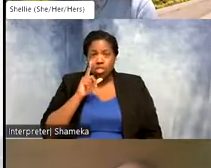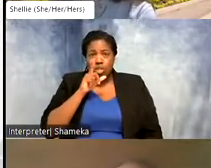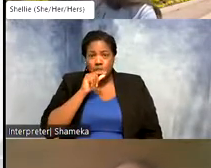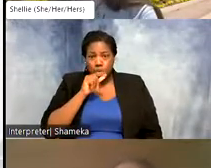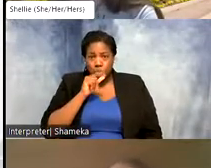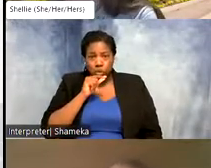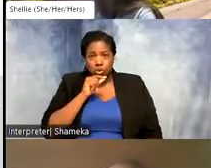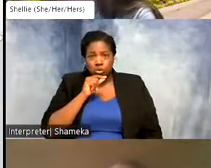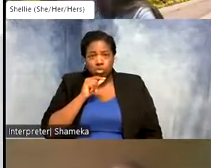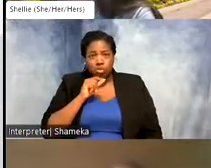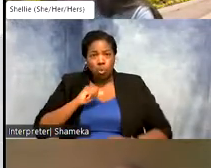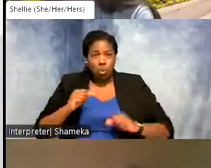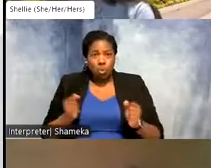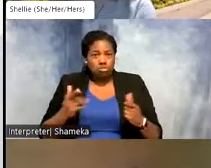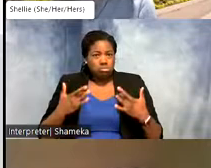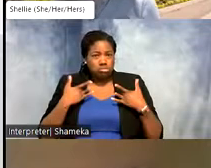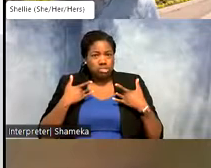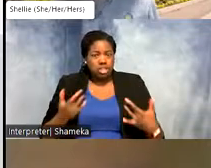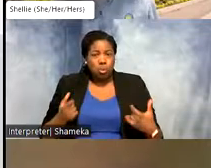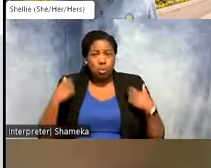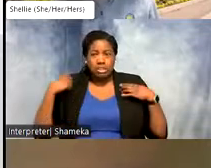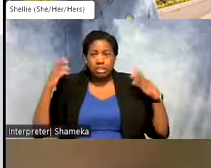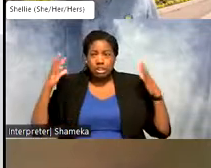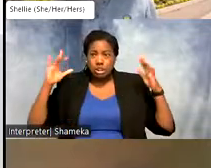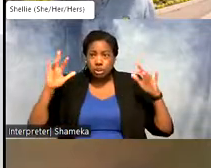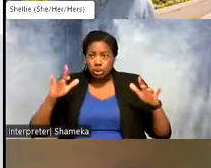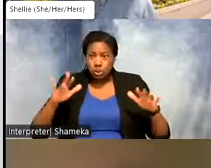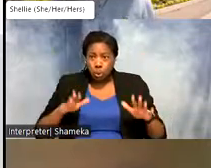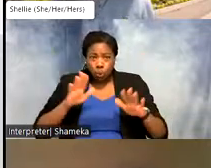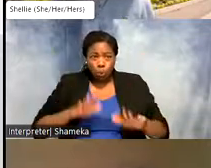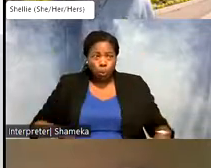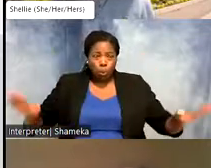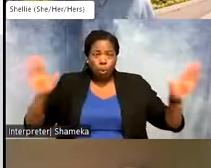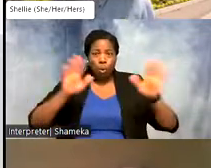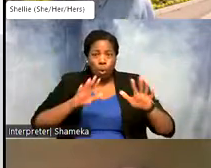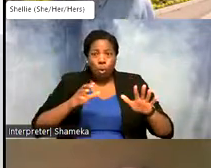its winter so when it's snowed all over in the arctic it spends its winter down in Louisiana